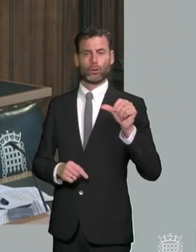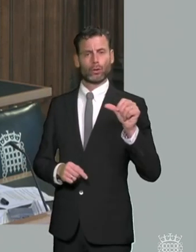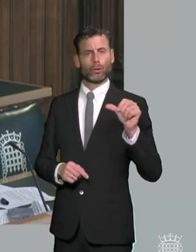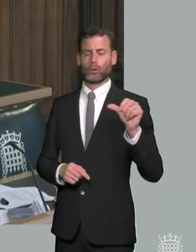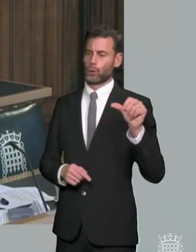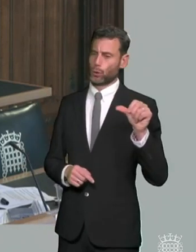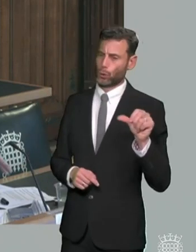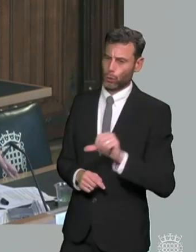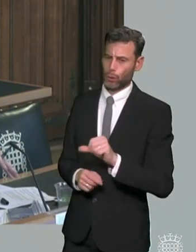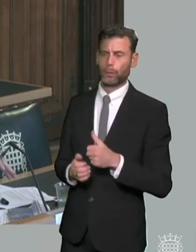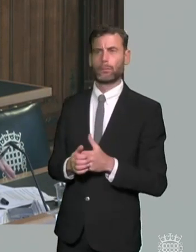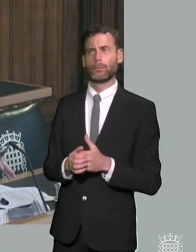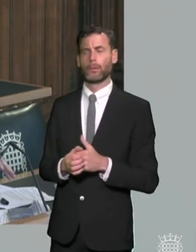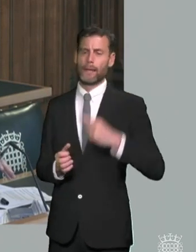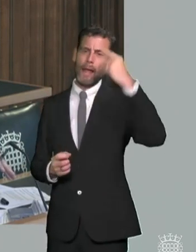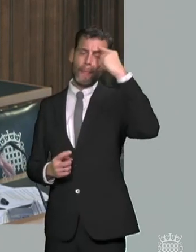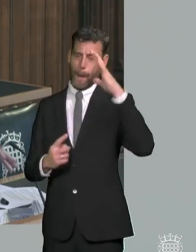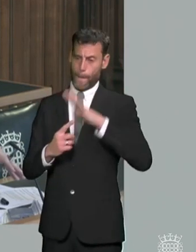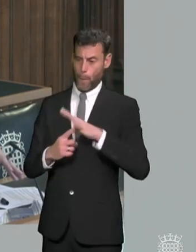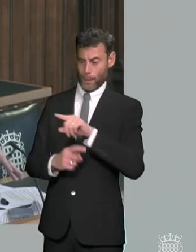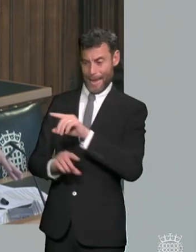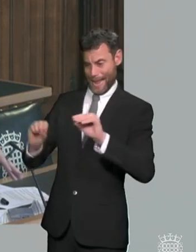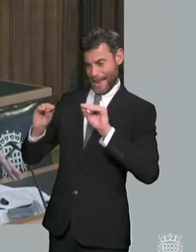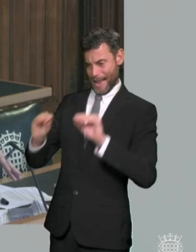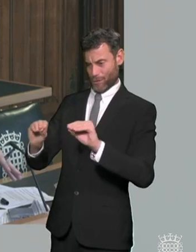doing what they believe is morally the right thing to do and the right thing to do for young people